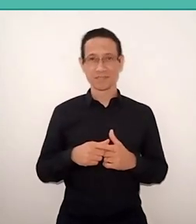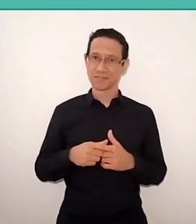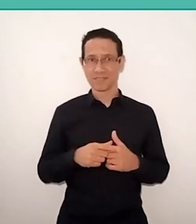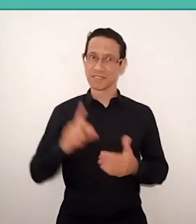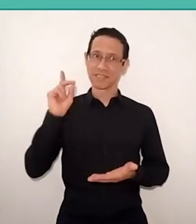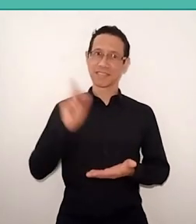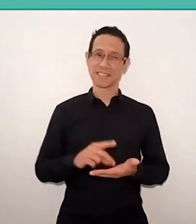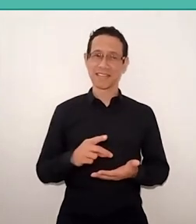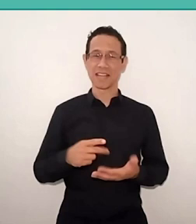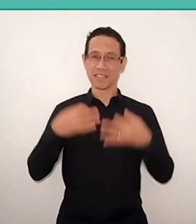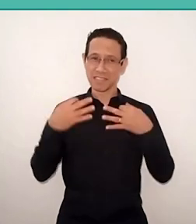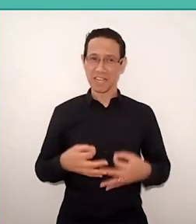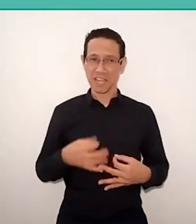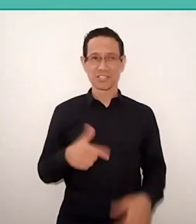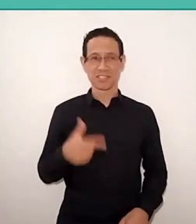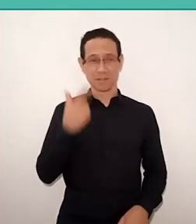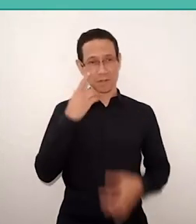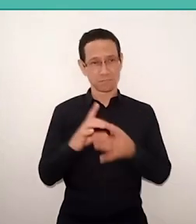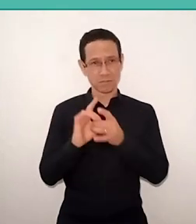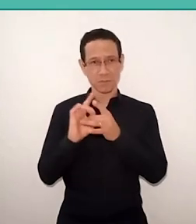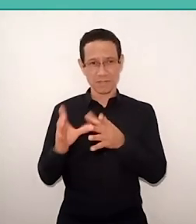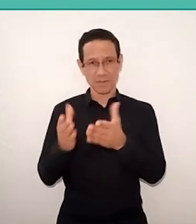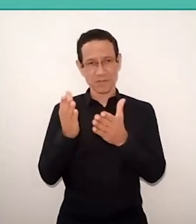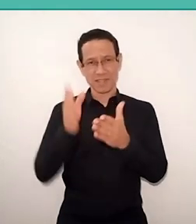I make it available to you of the Sesc, therefore,